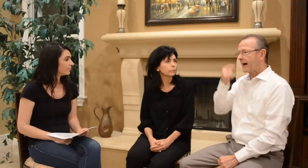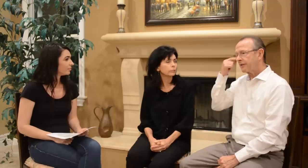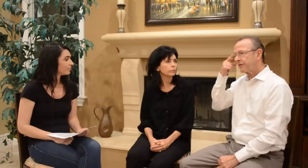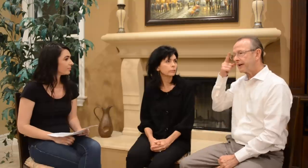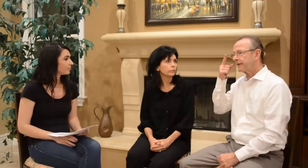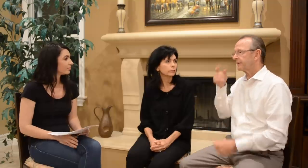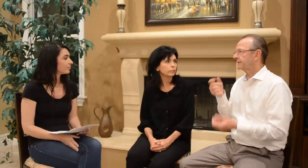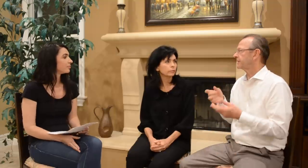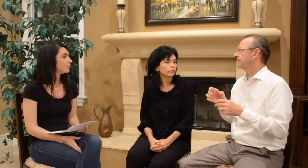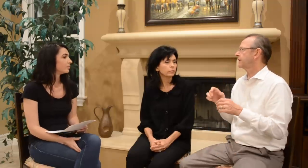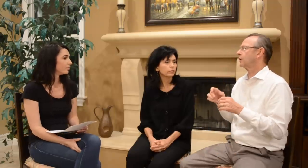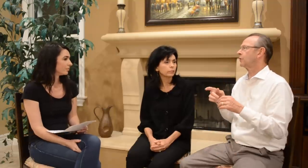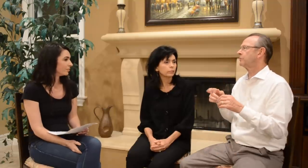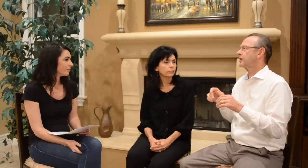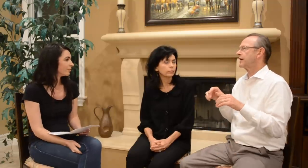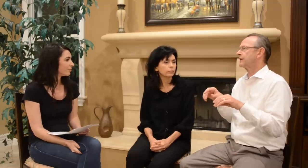I think- you know-